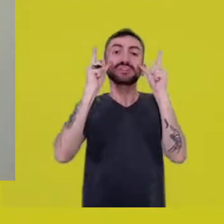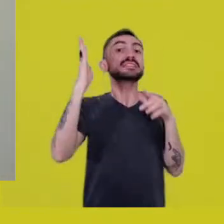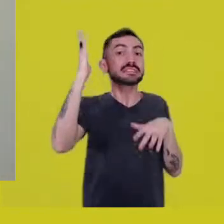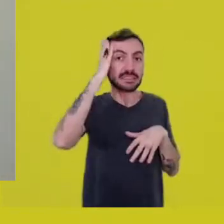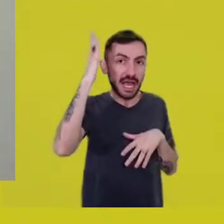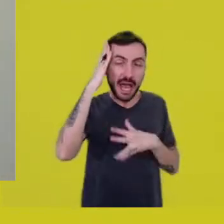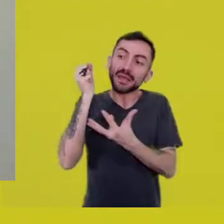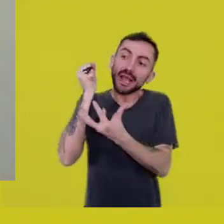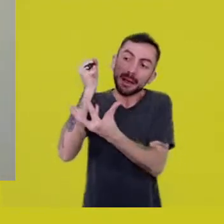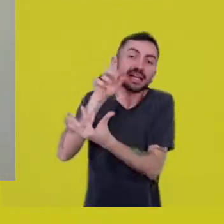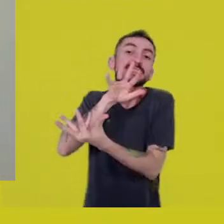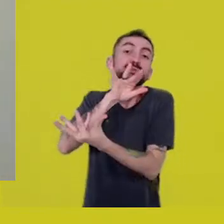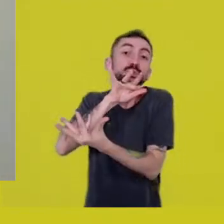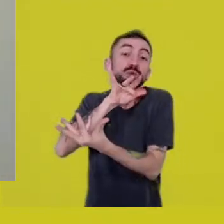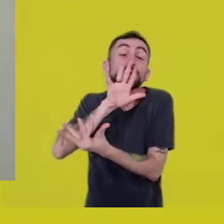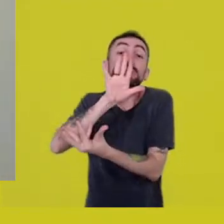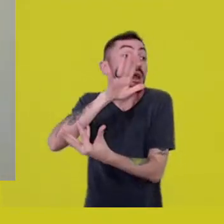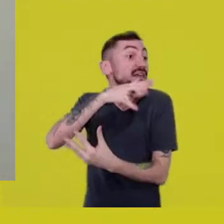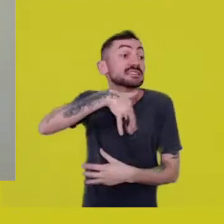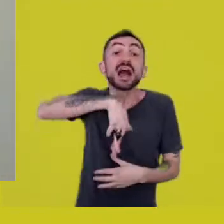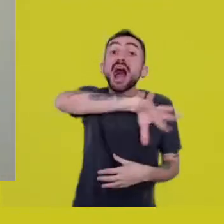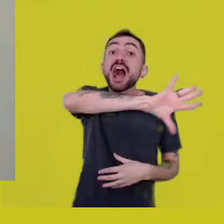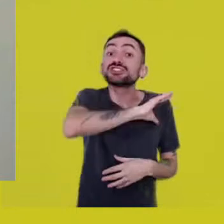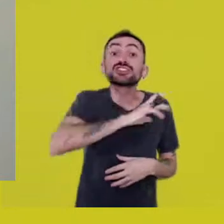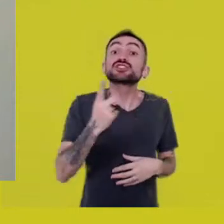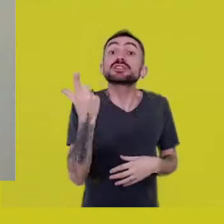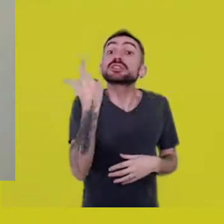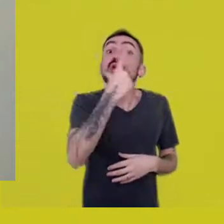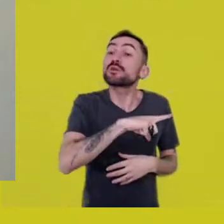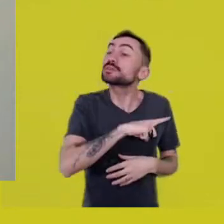we cannot break that fall,